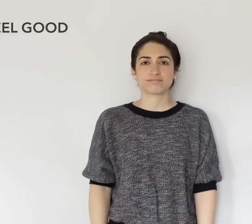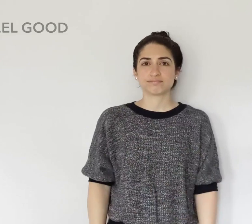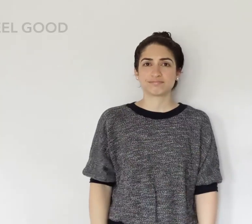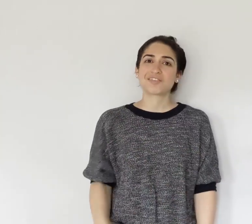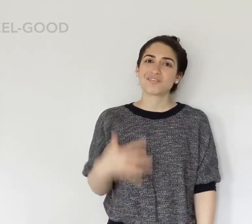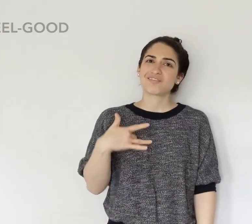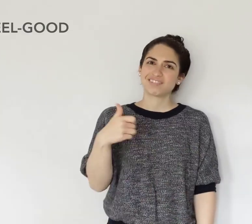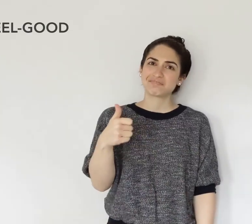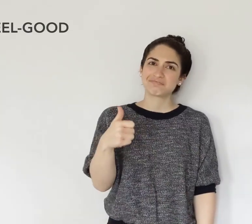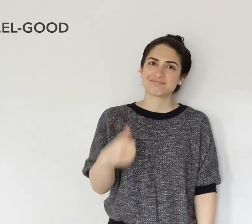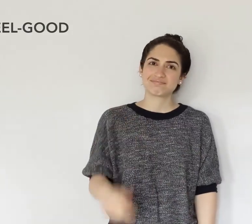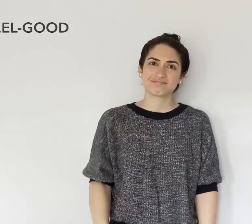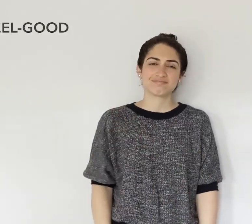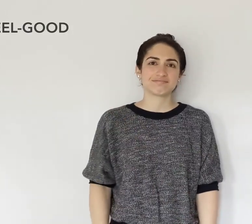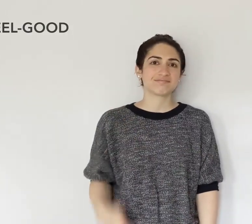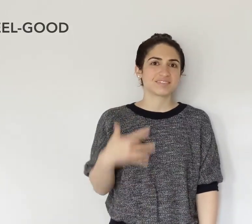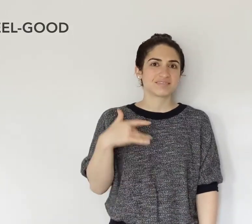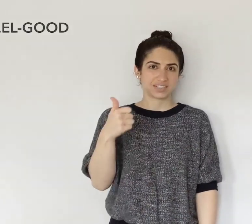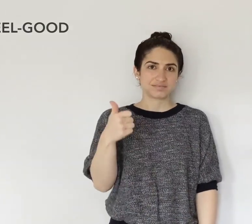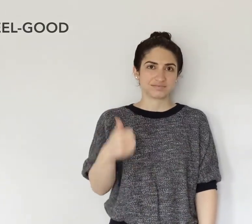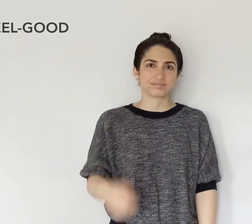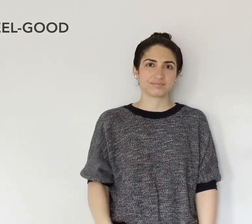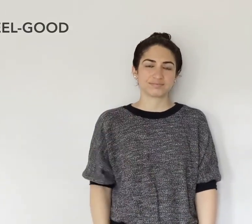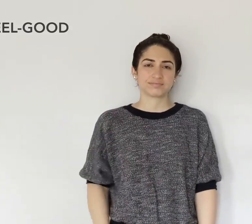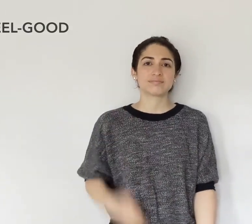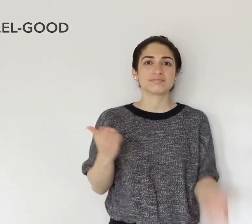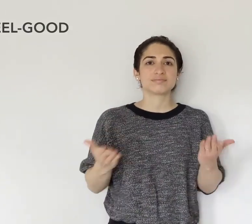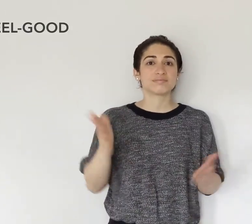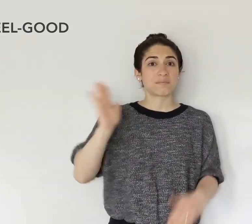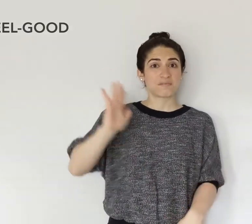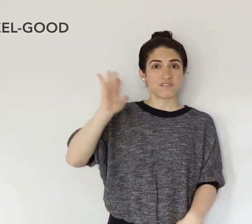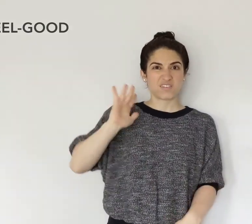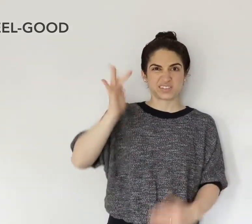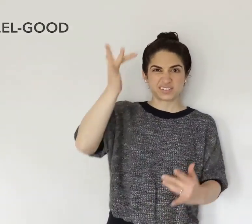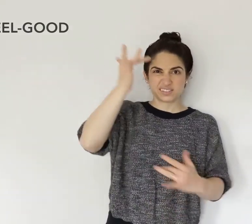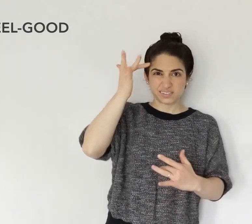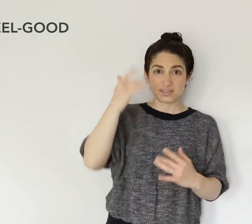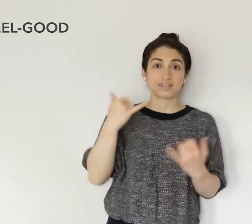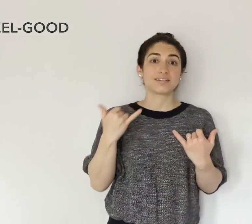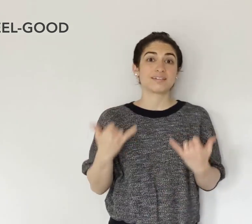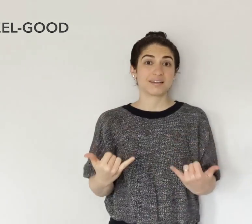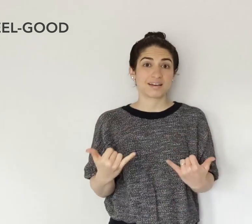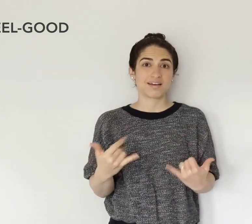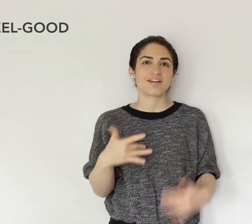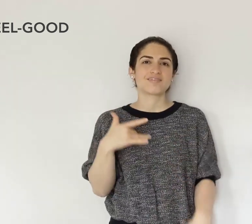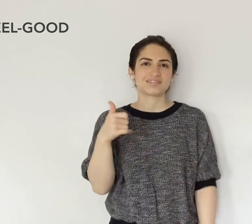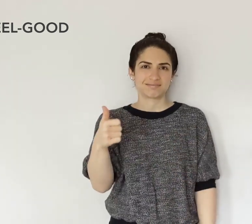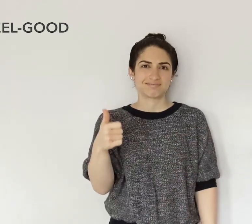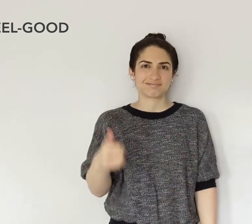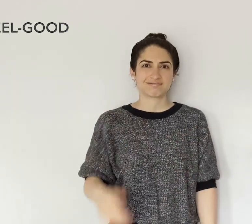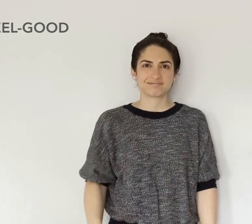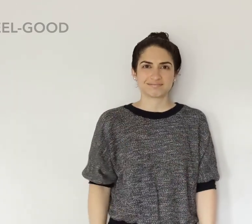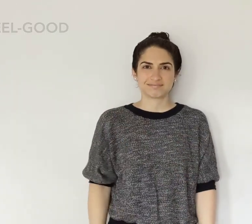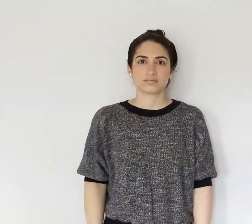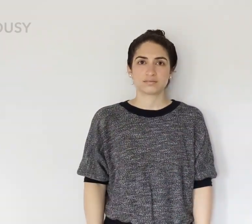FEEL-GOOD Maybe: Before you were sick, and now you're feeling better.